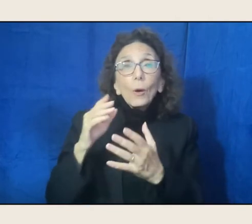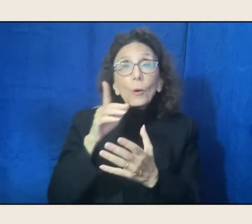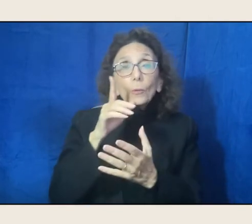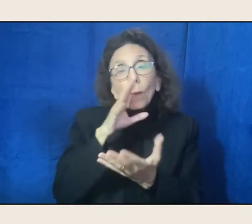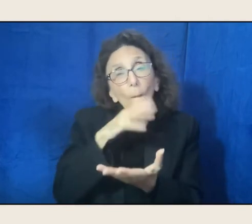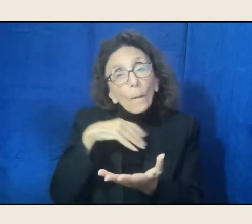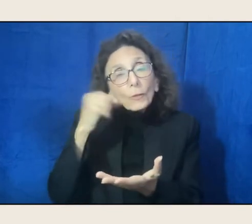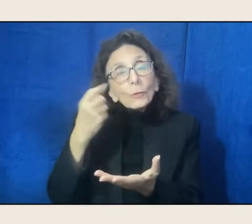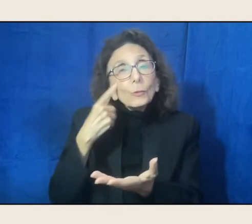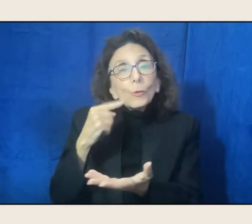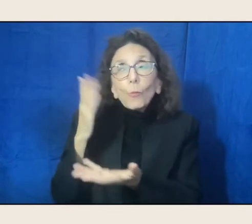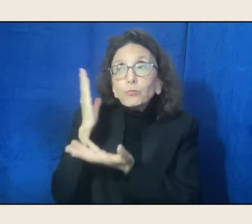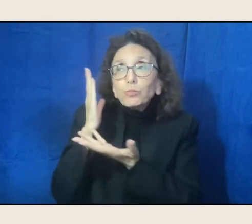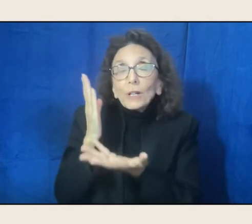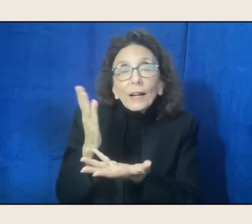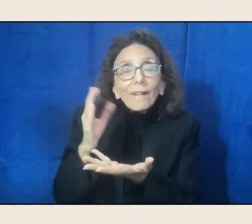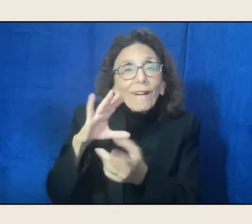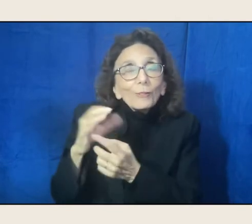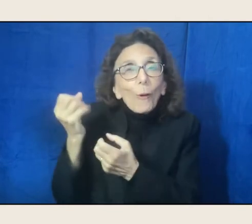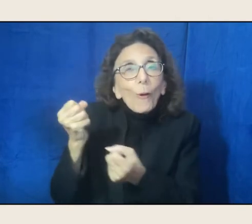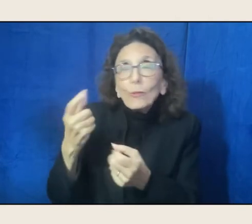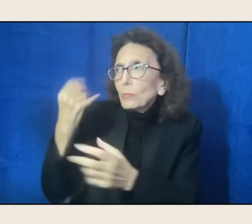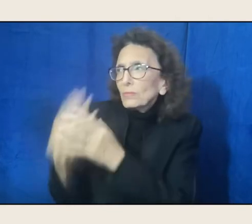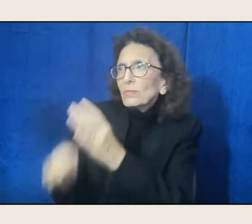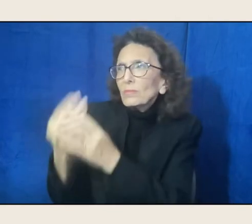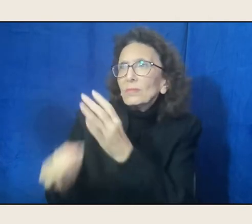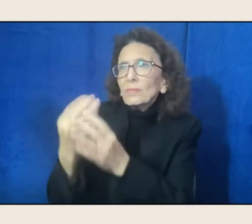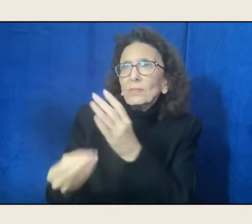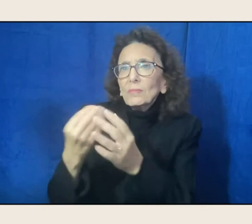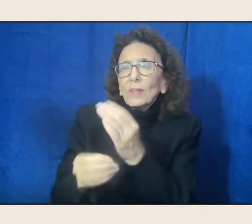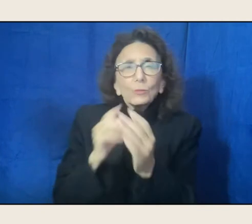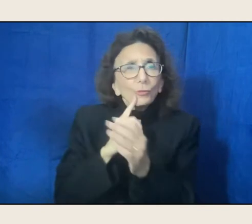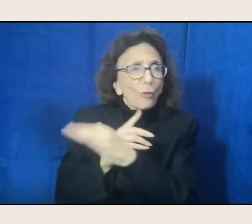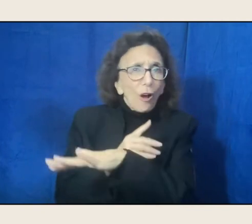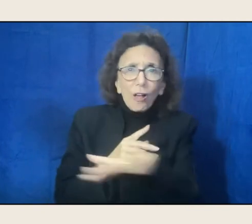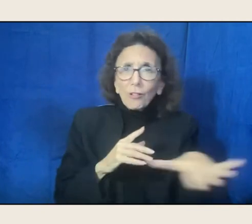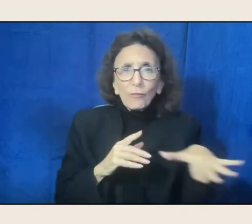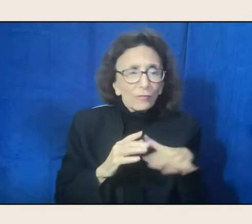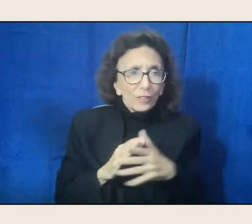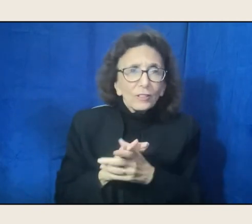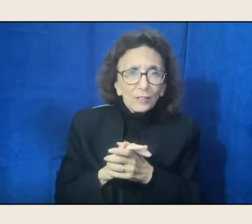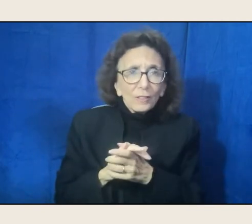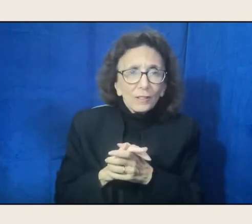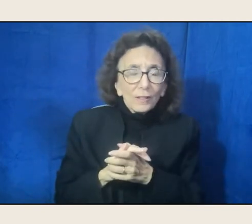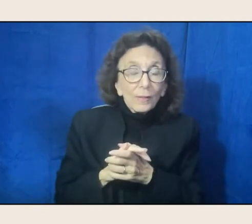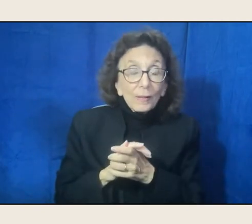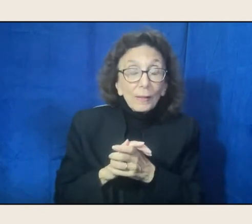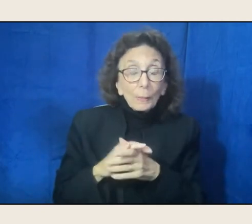But people, in these kinds of times, we go to poetry.